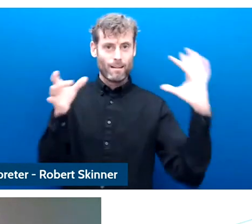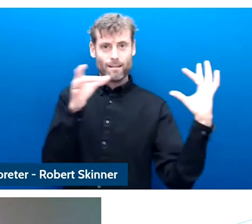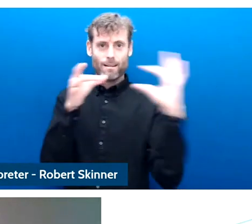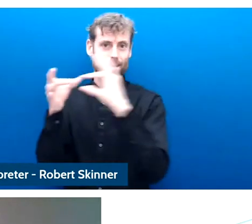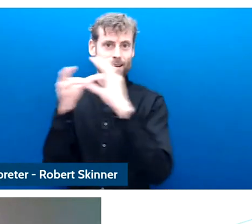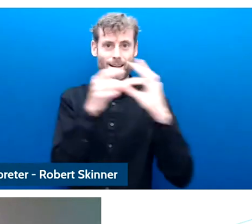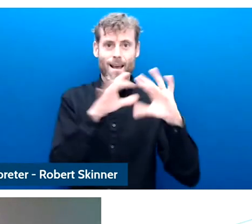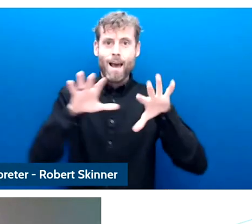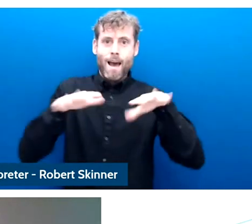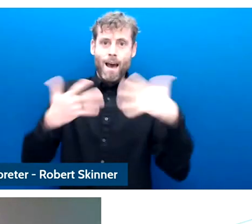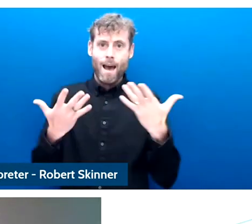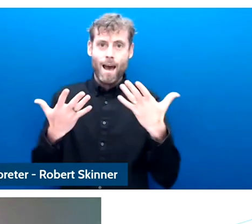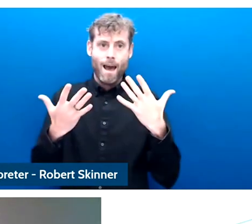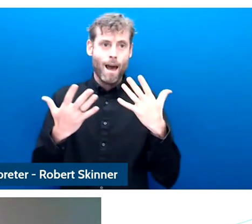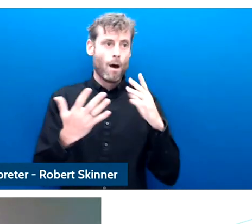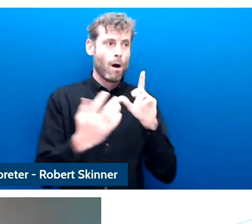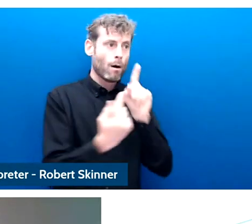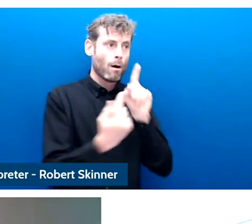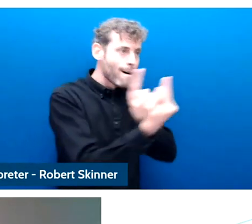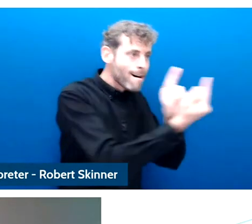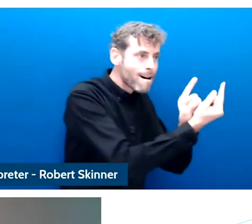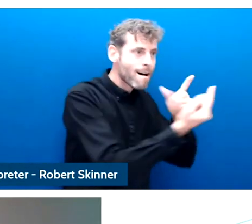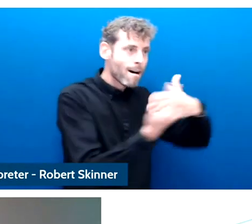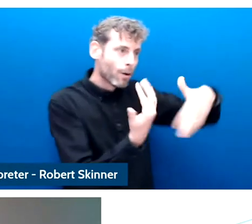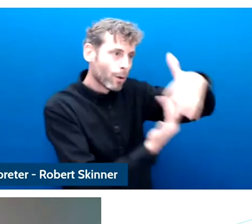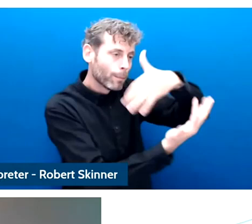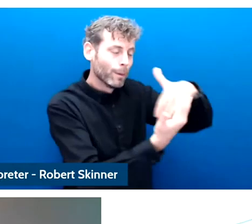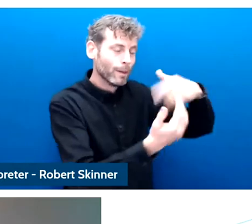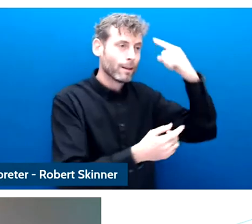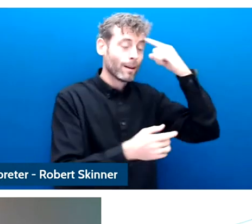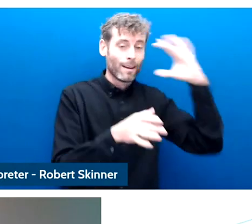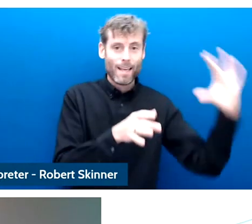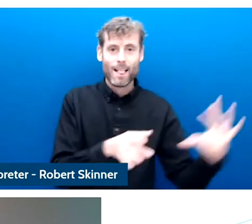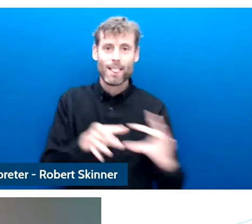have to look across different spheres of a young person's life and understand